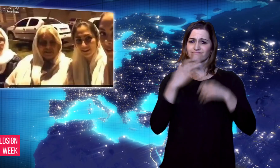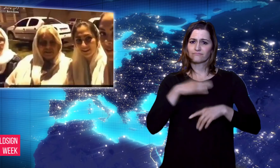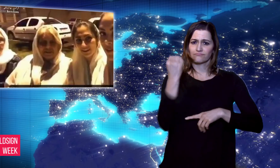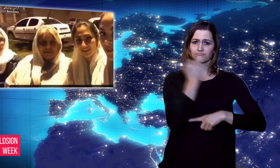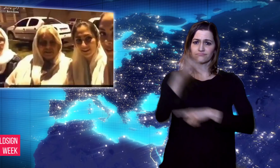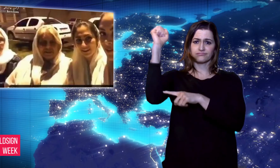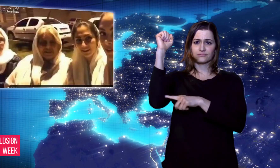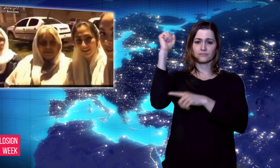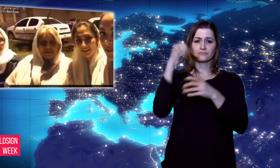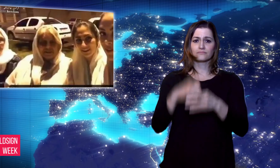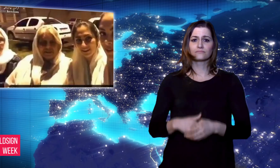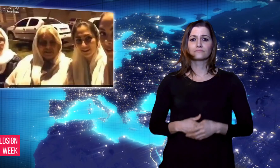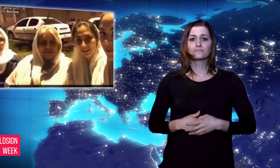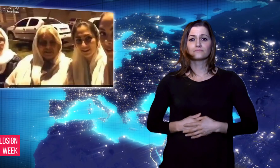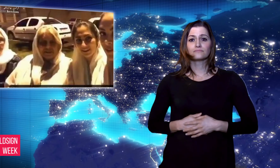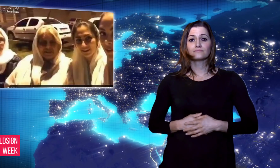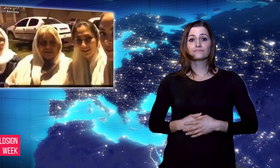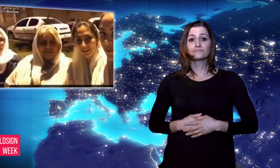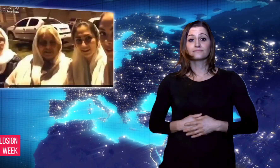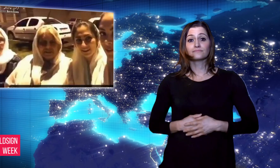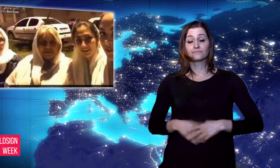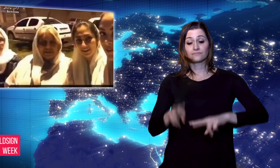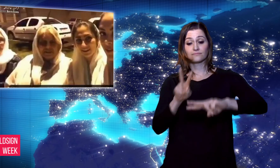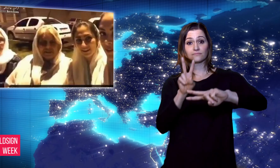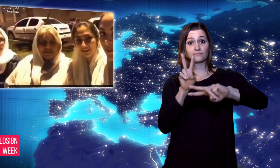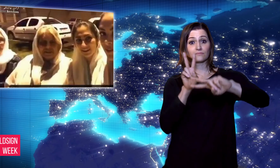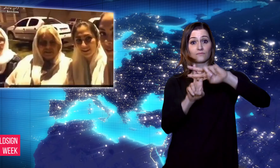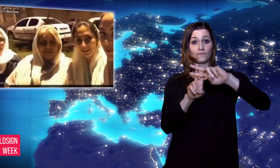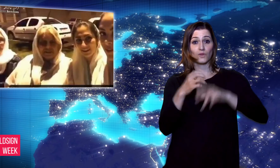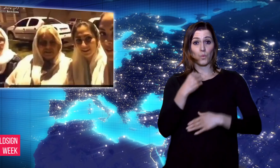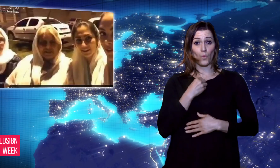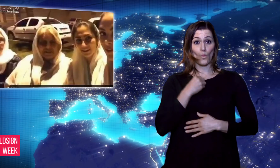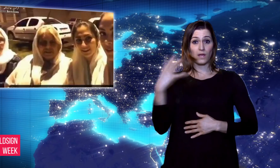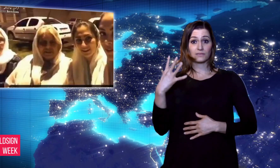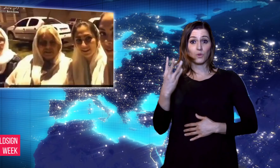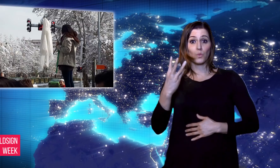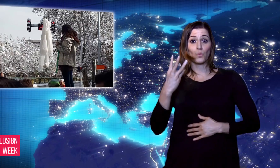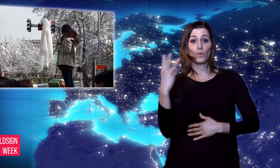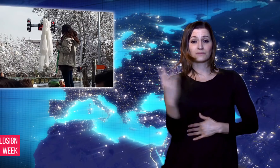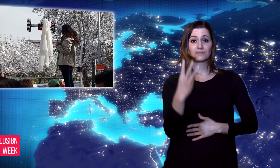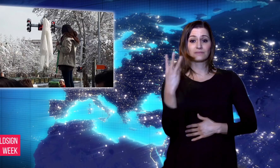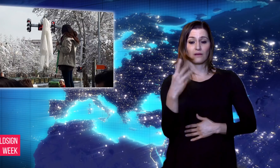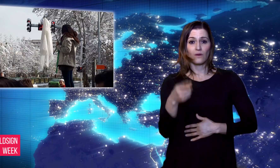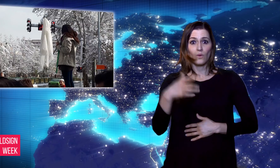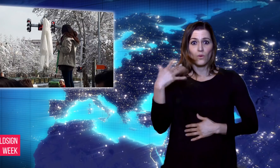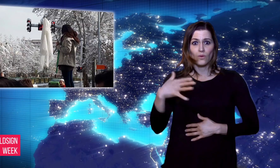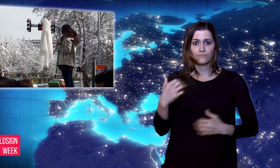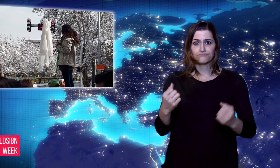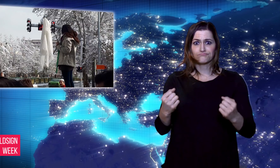It has a strong social media following,